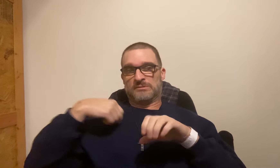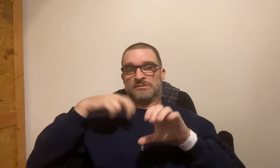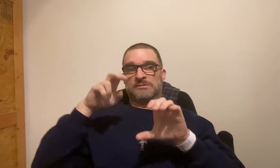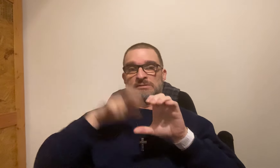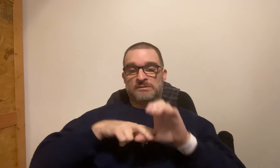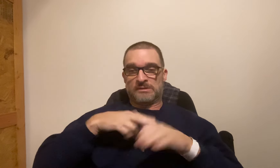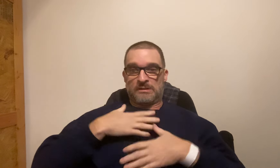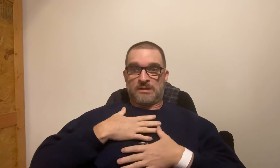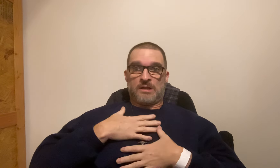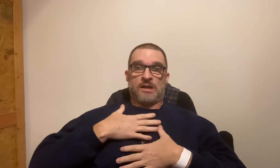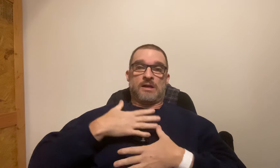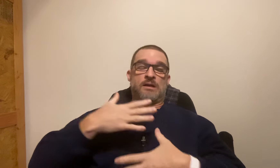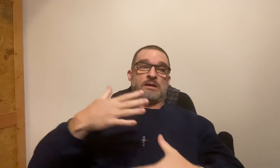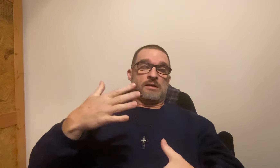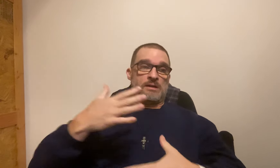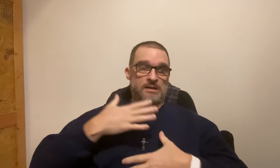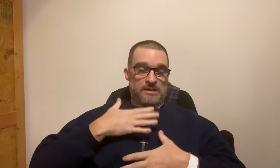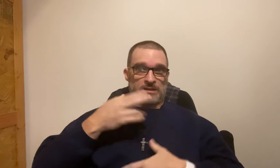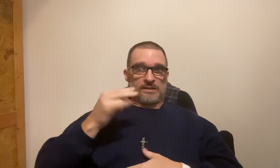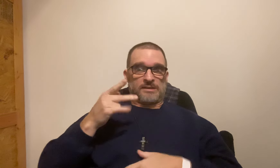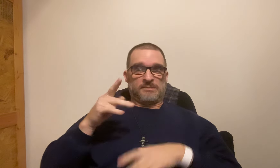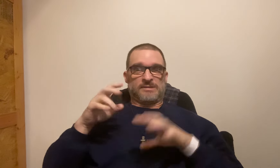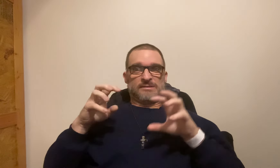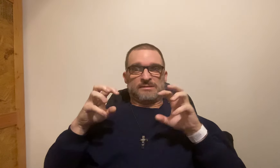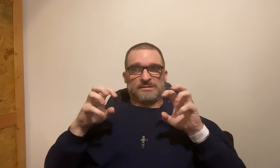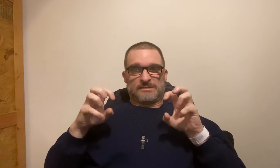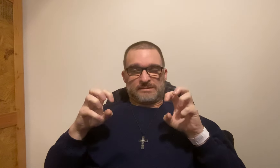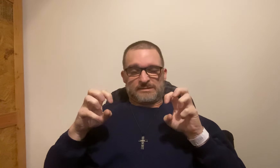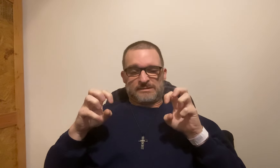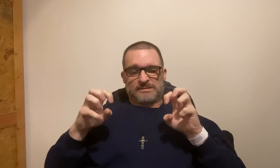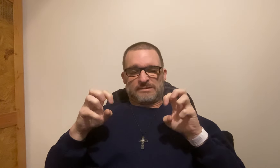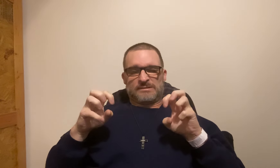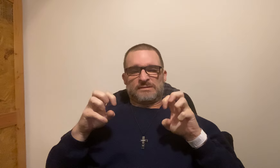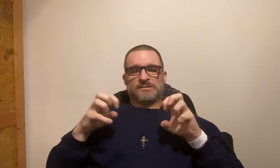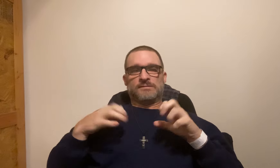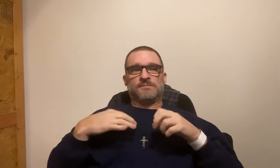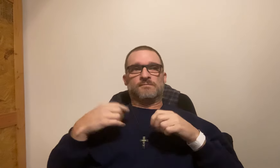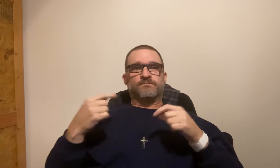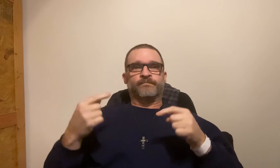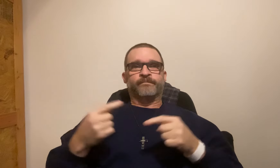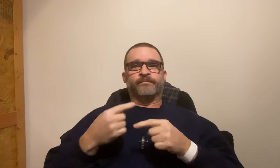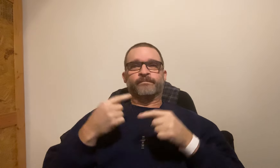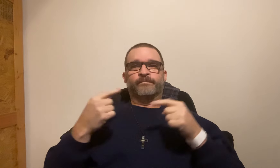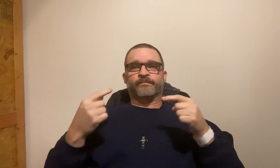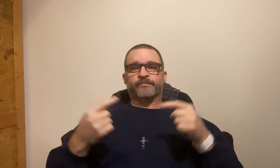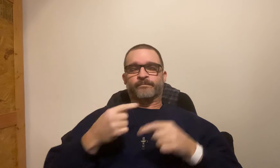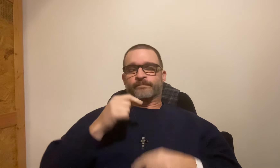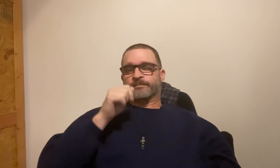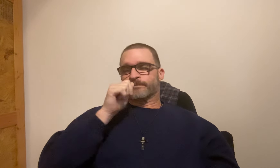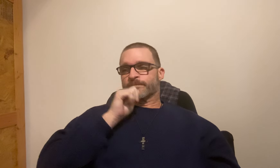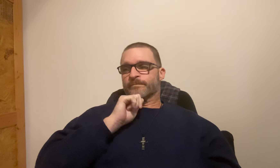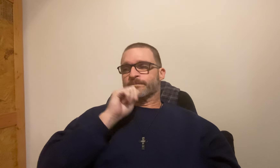Then walked slowly and sat on my chair to catch my breath. My hip was still throbbing with pain. I was in a lot of pain.